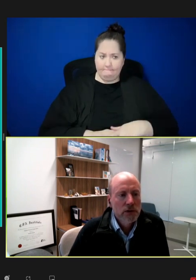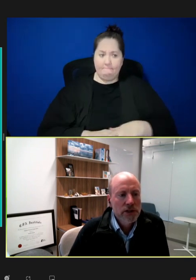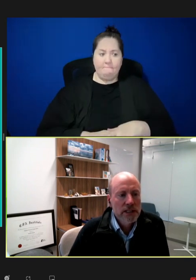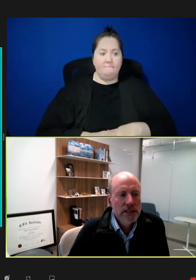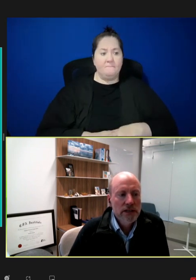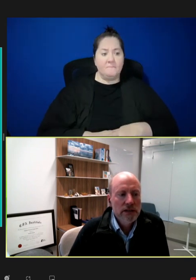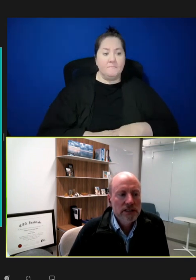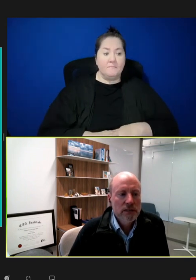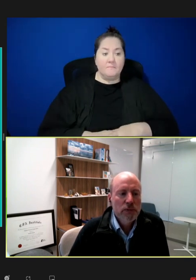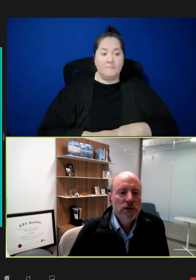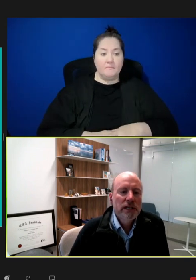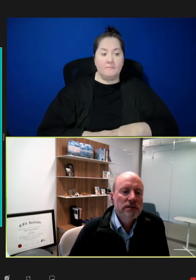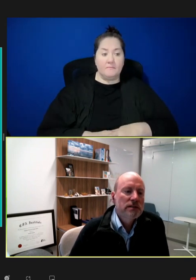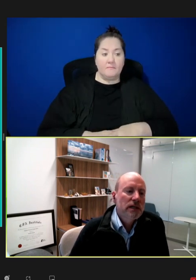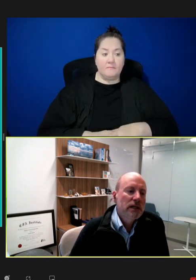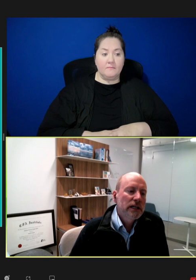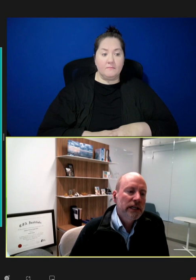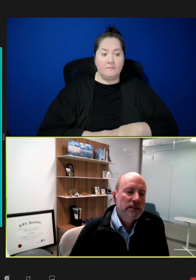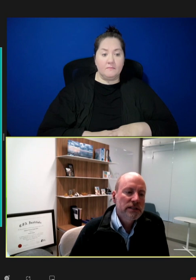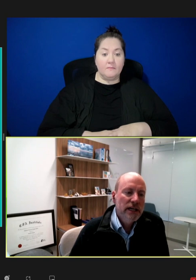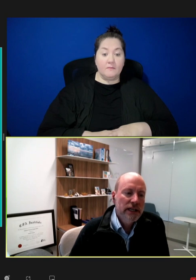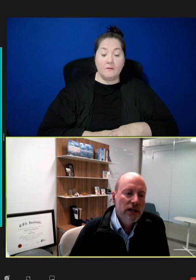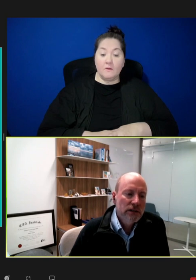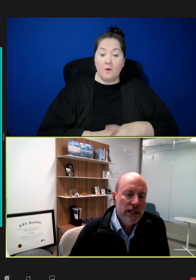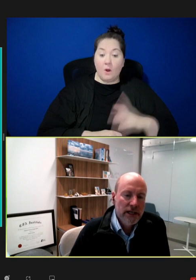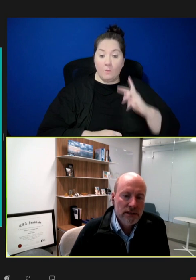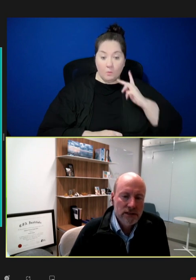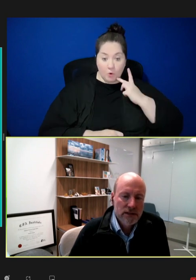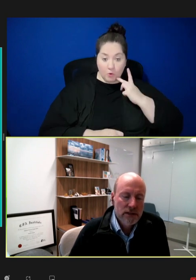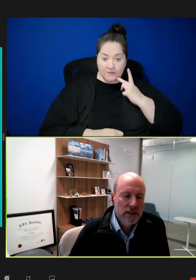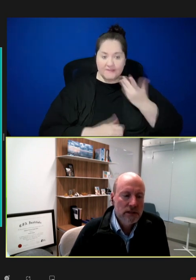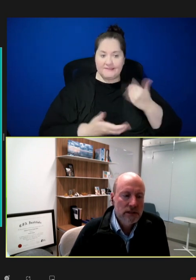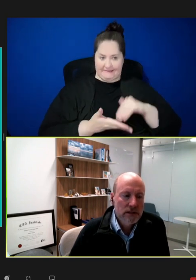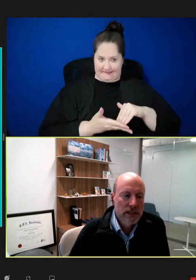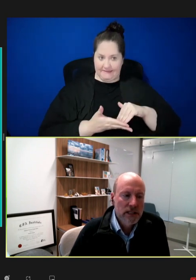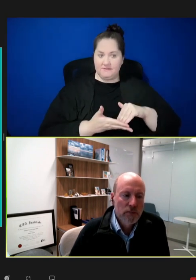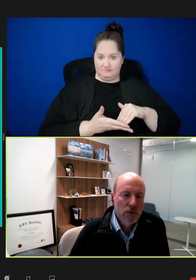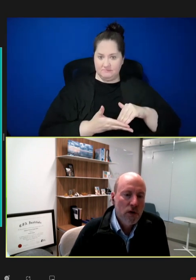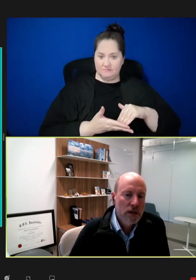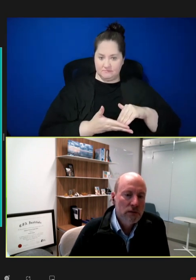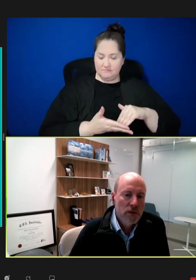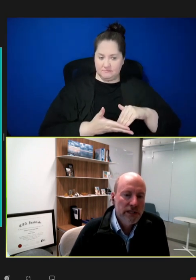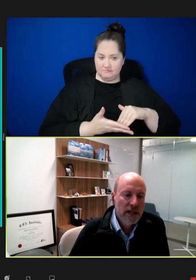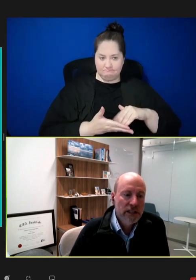What you can see here is that the proteins, again, stand out as the number one modality